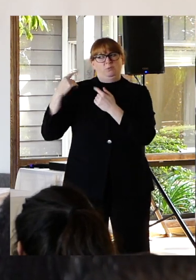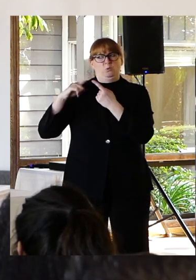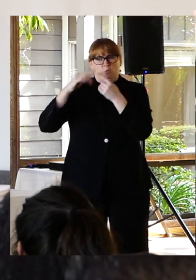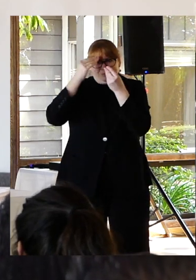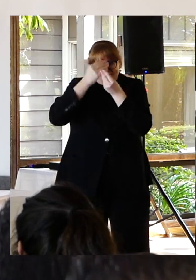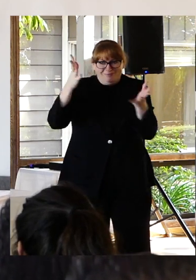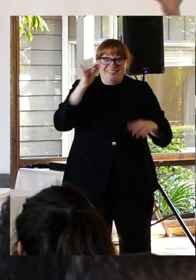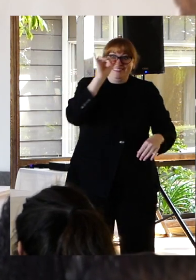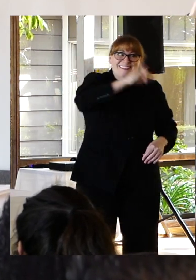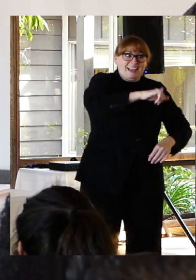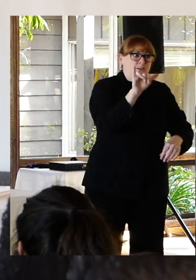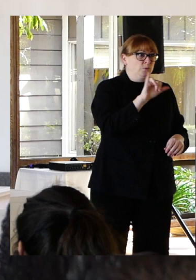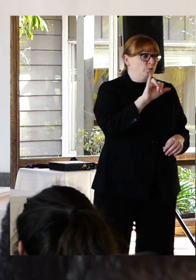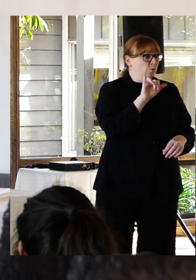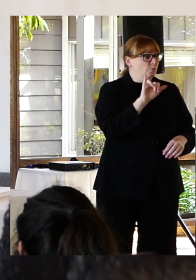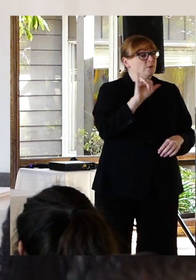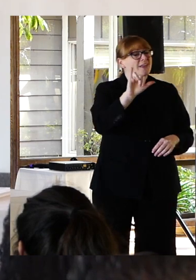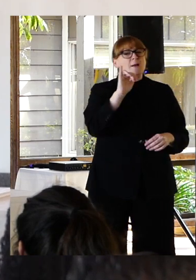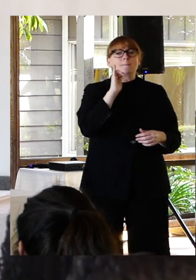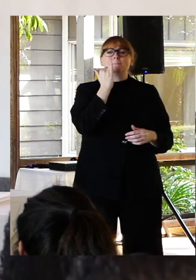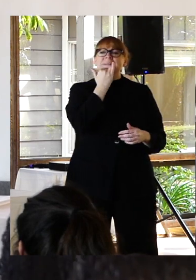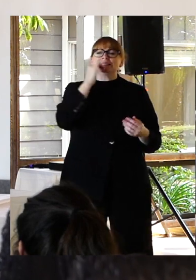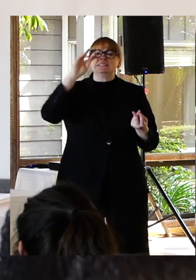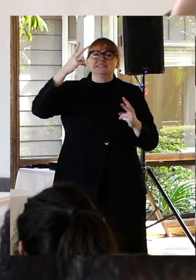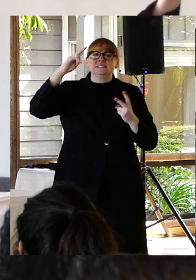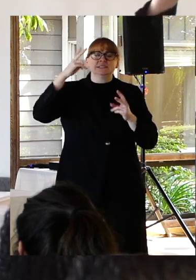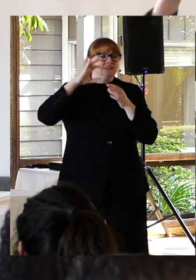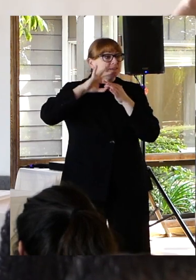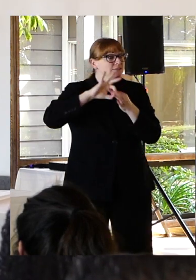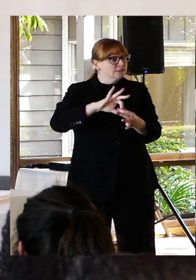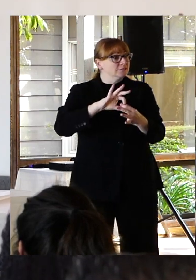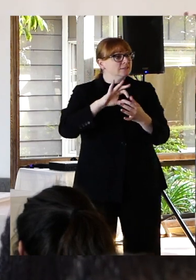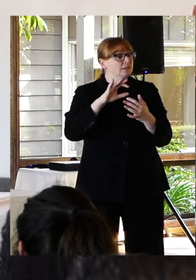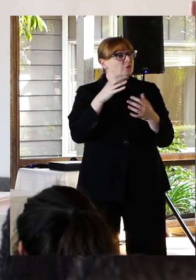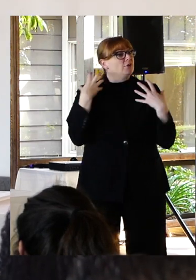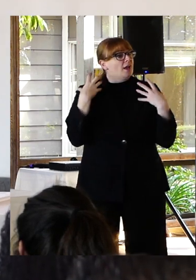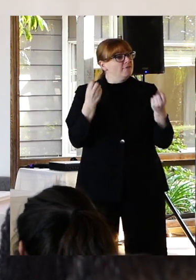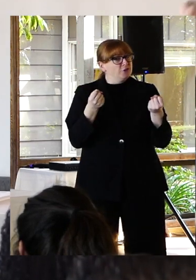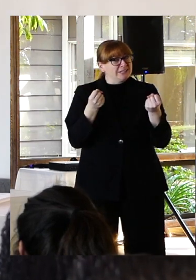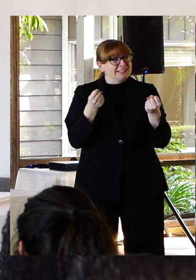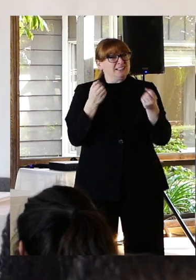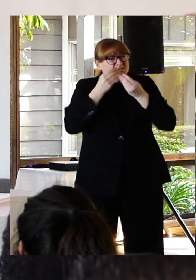by addressing misconceptions about recovery. By reducing stigma around